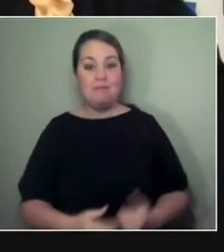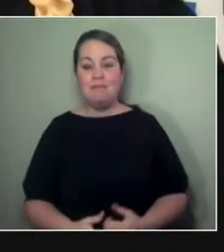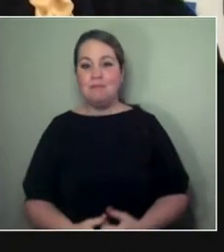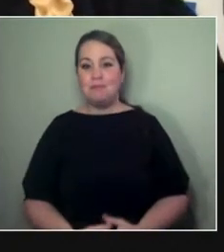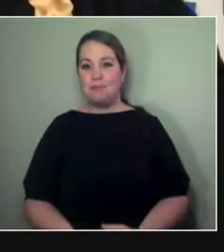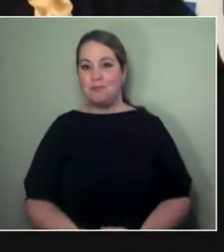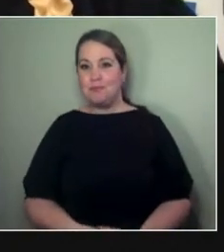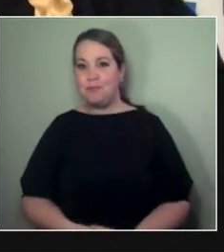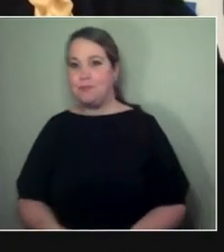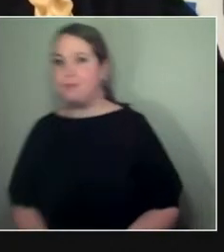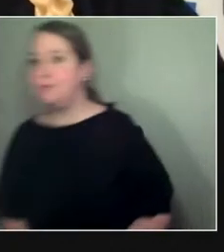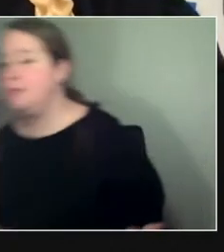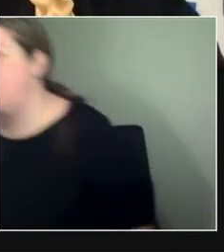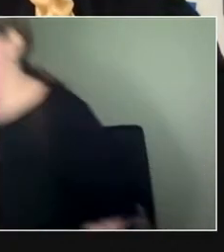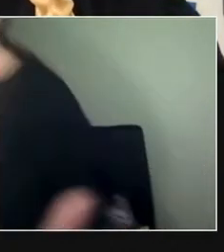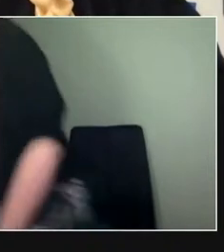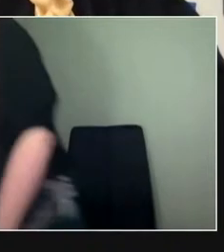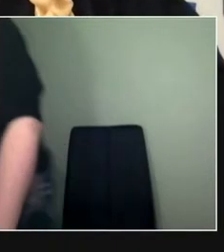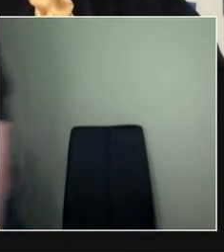a kind of weird return to...